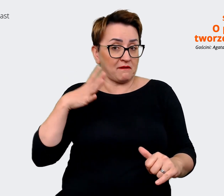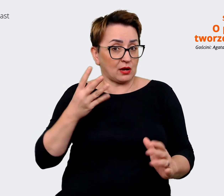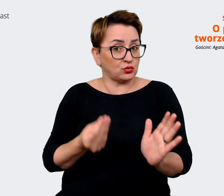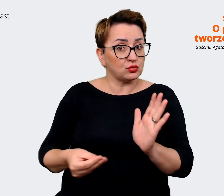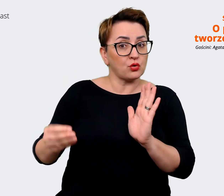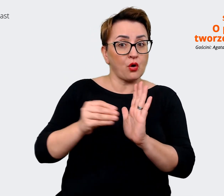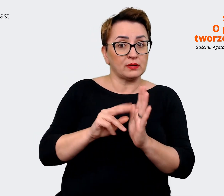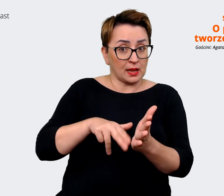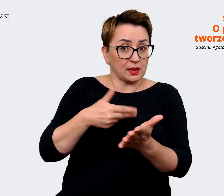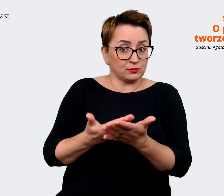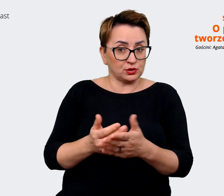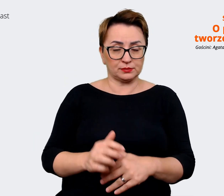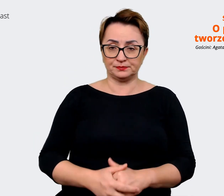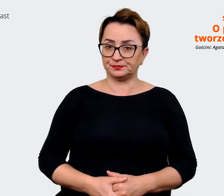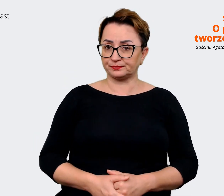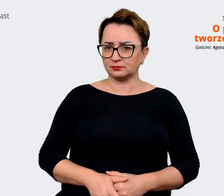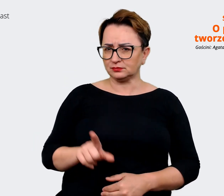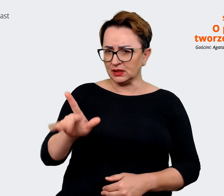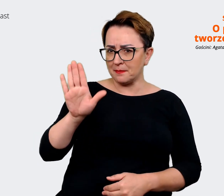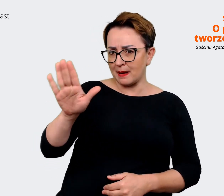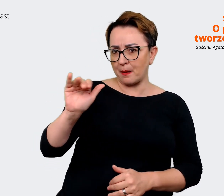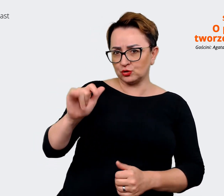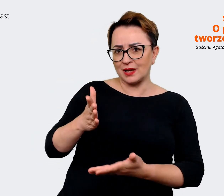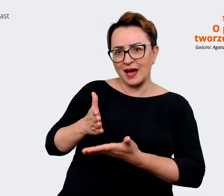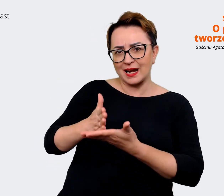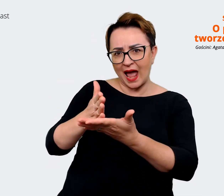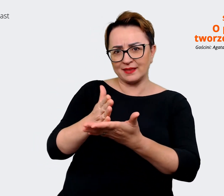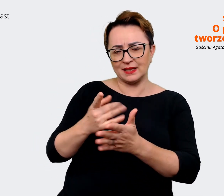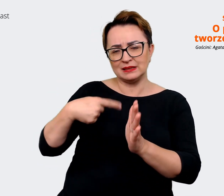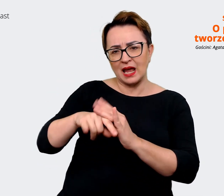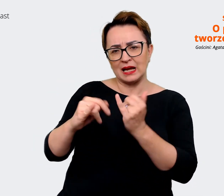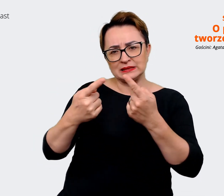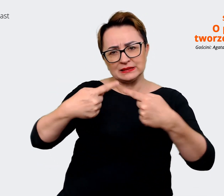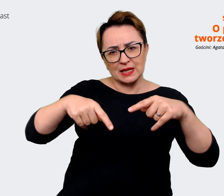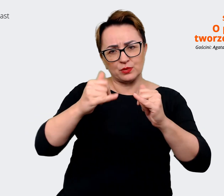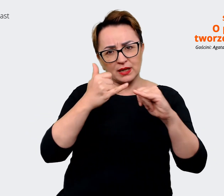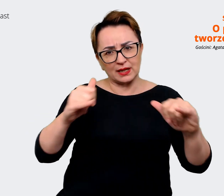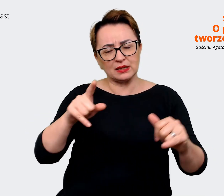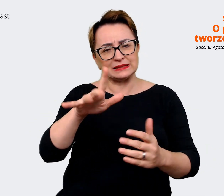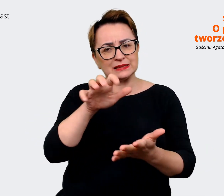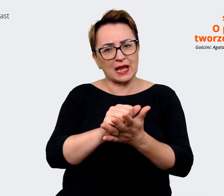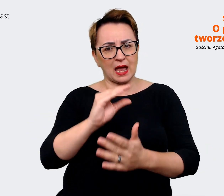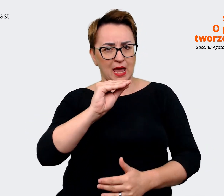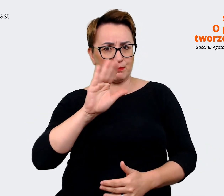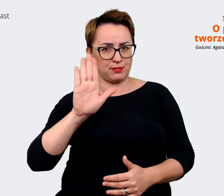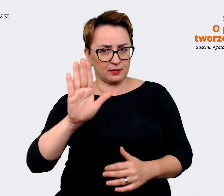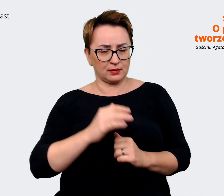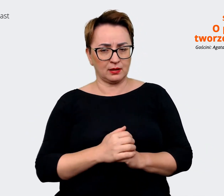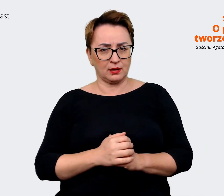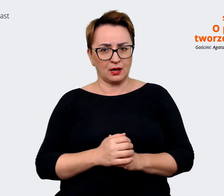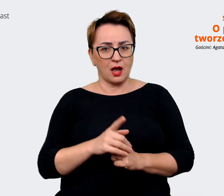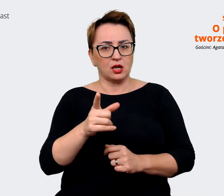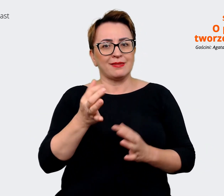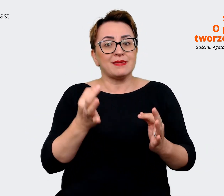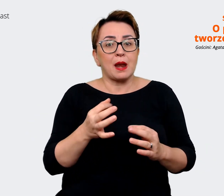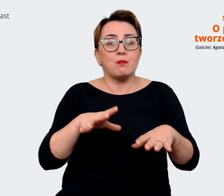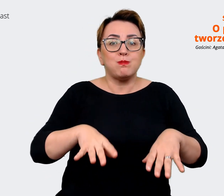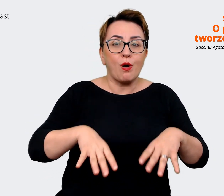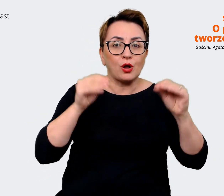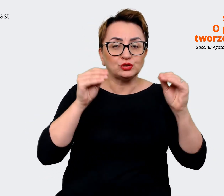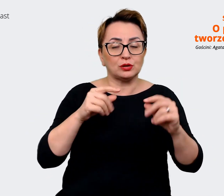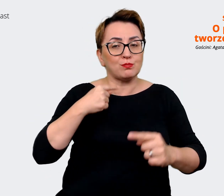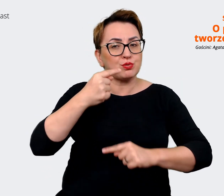Do you have any tips or advice for other teams that are involved in employer branding and are just starting their journey in the EVP creation process?